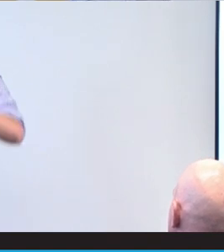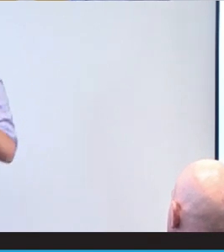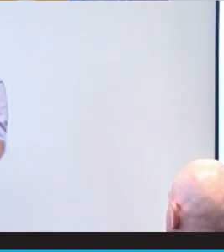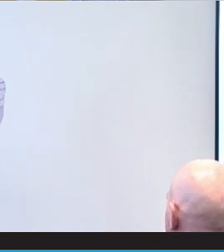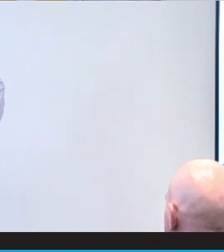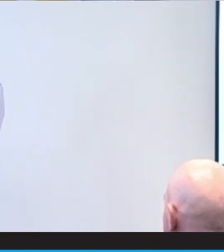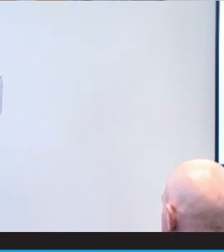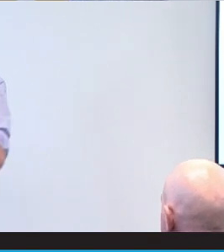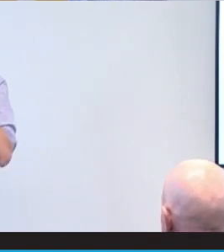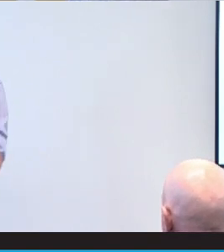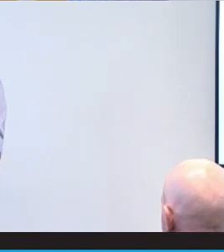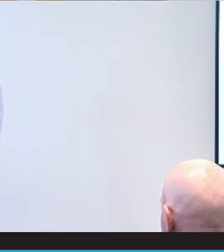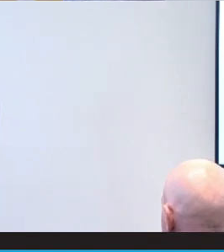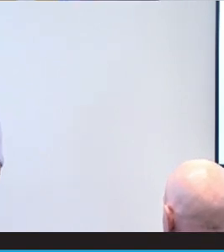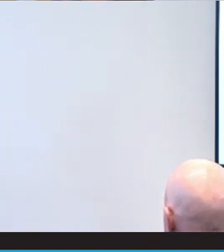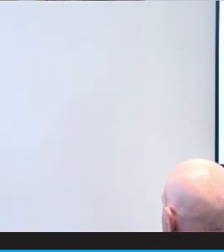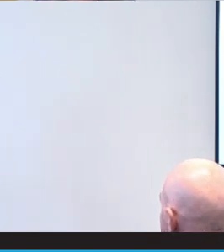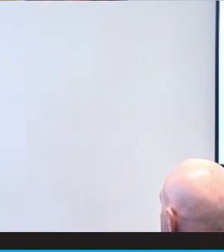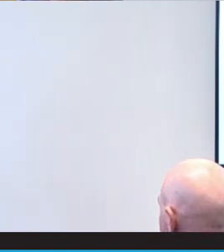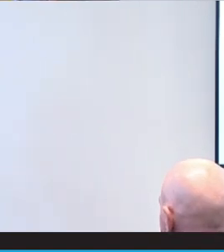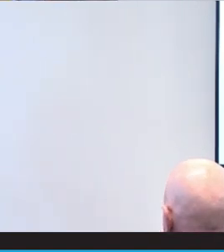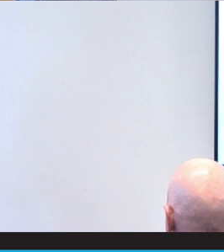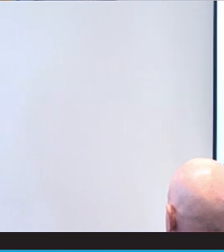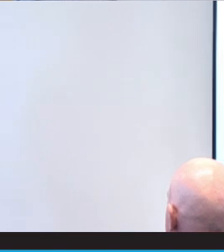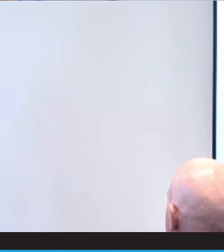it's so great to have First Nations people here and to hear their stories as well. So